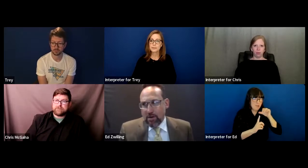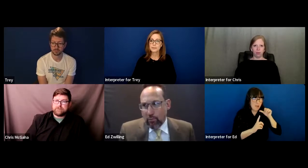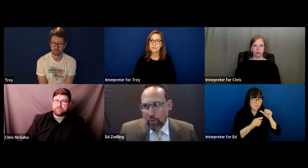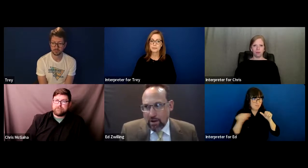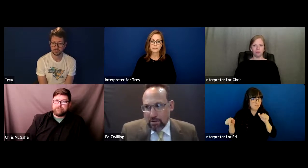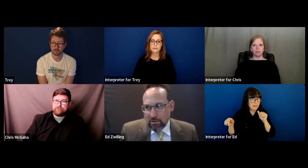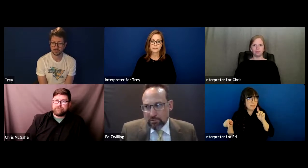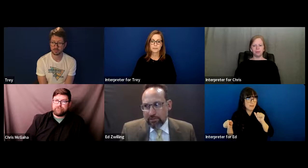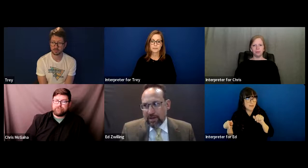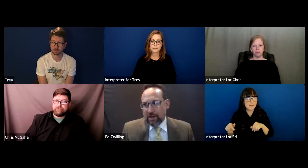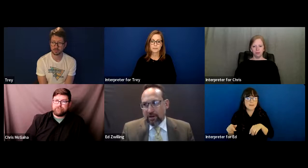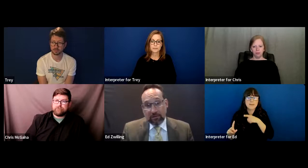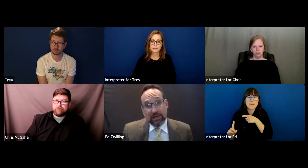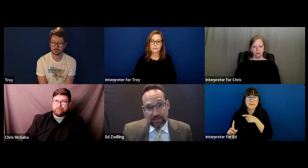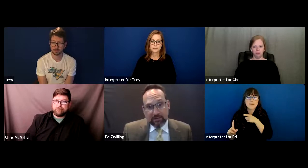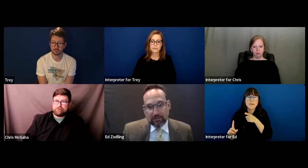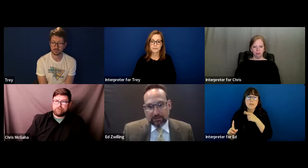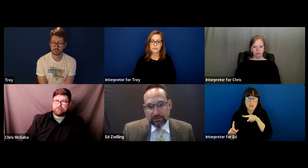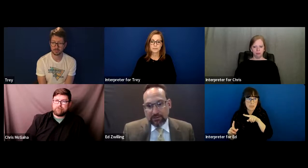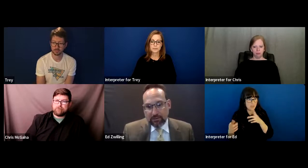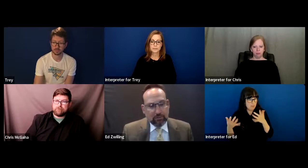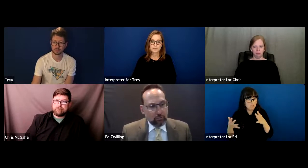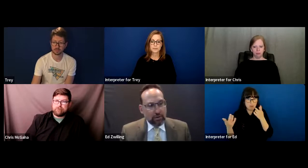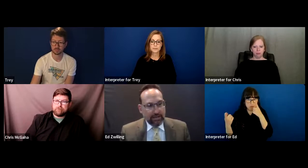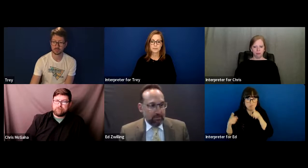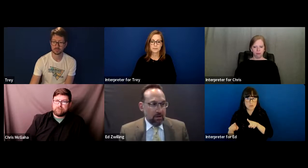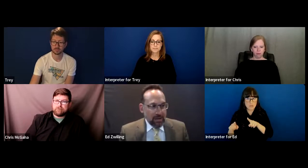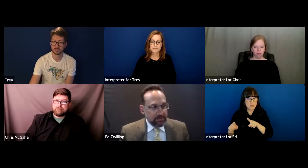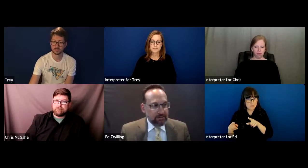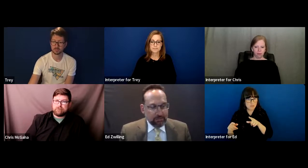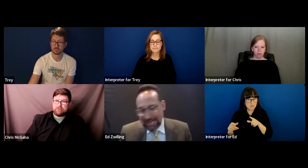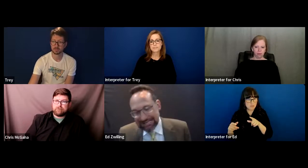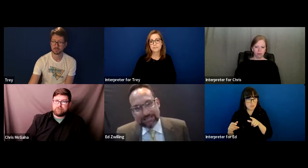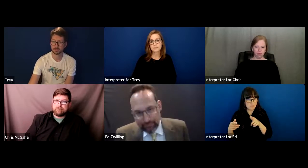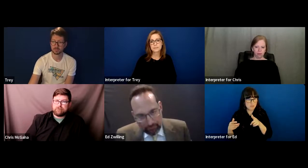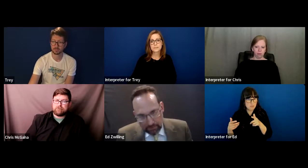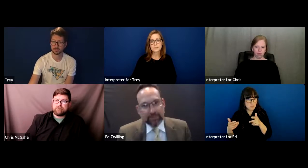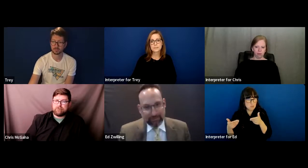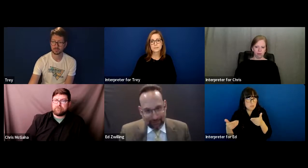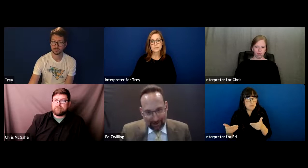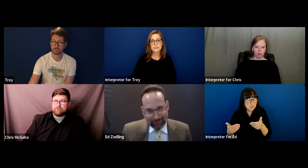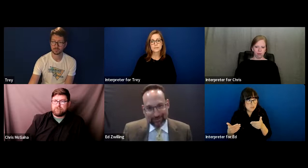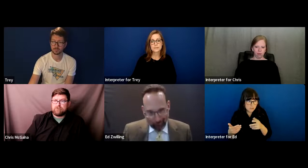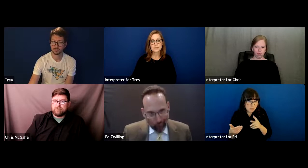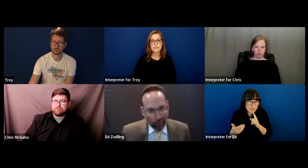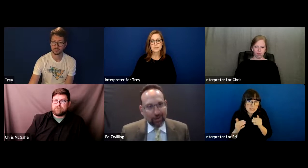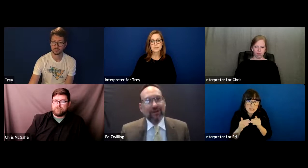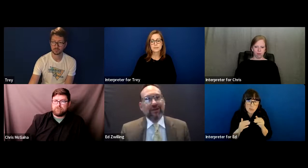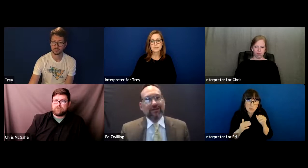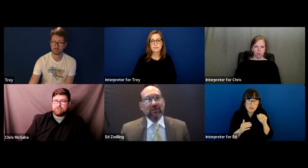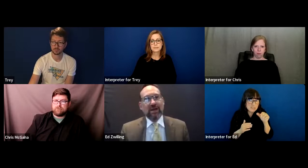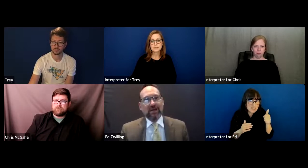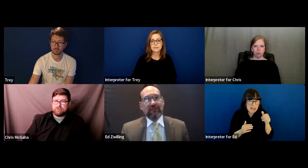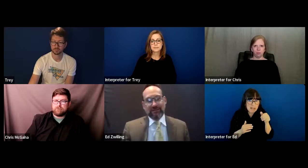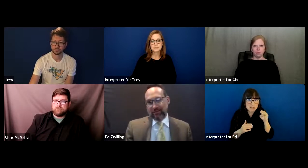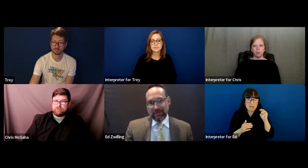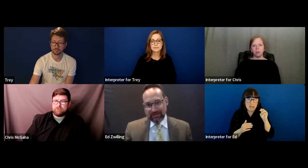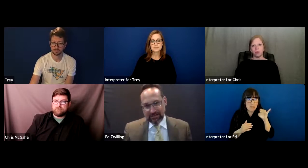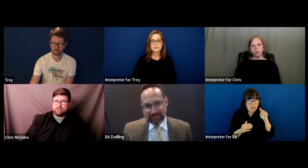where they agreed to do what amounted to tens of millions of dollars of work to make facilities